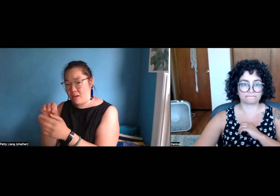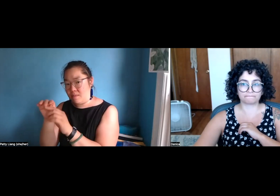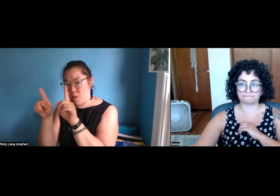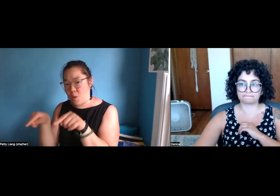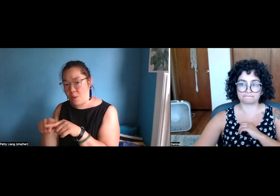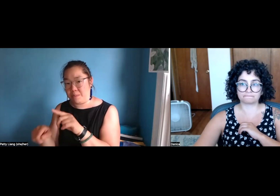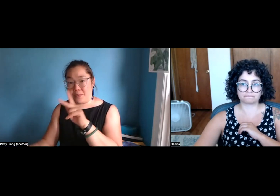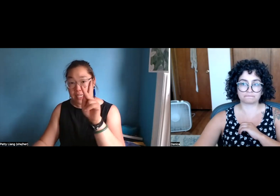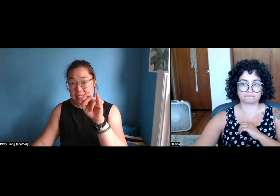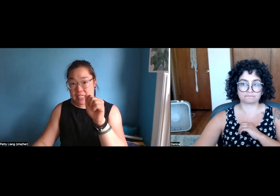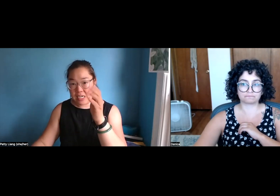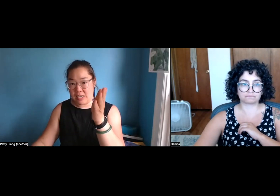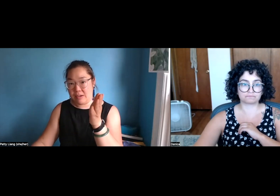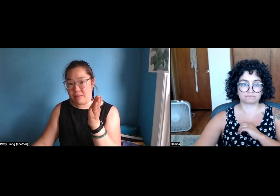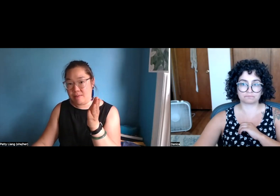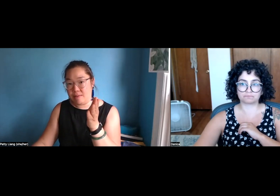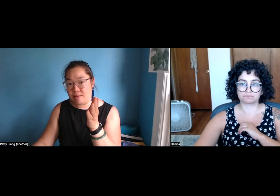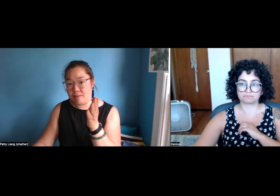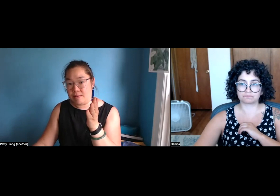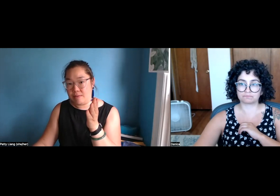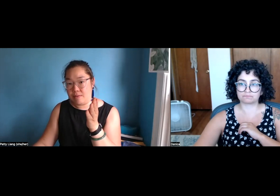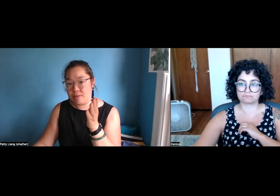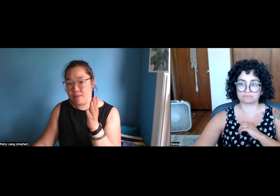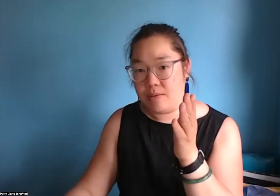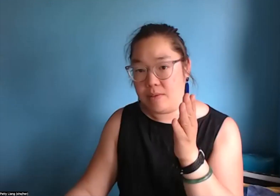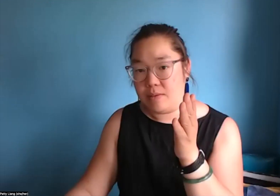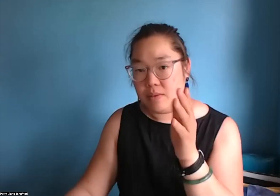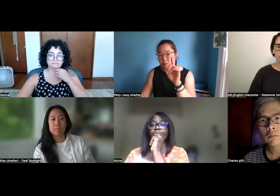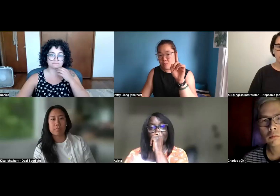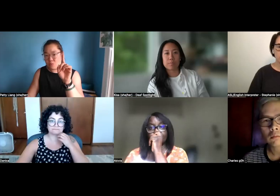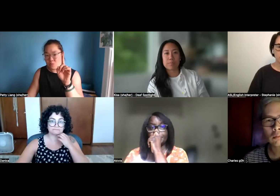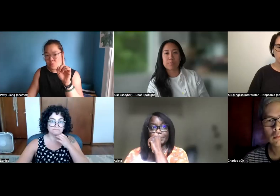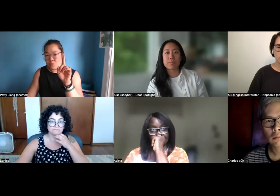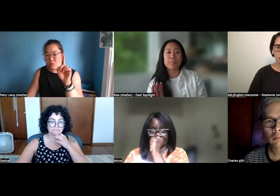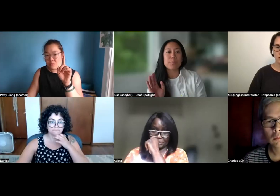So you can either type it out in English, or you can submit your application in sign.